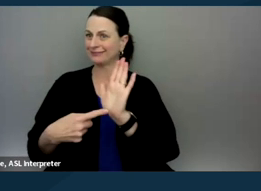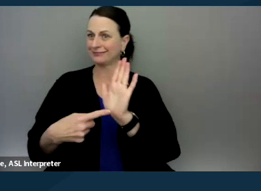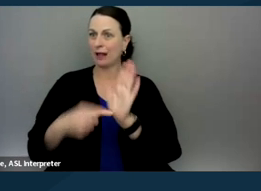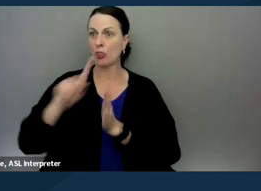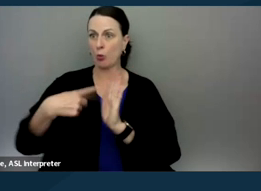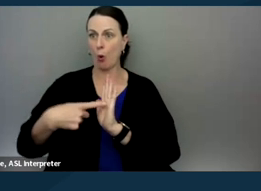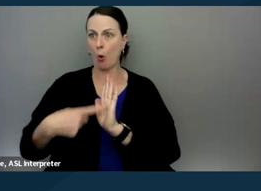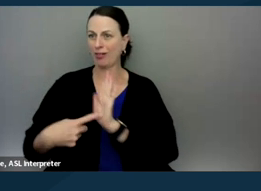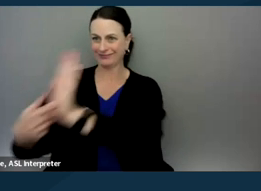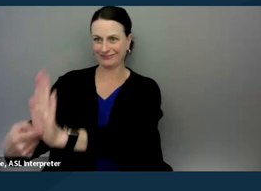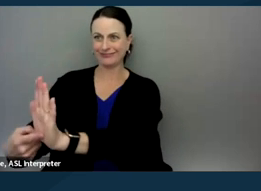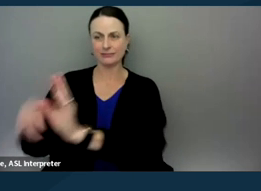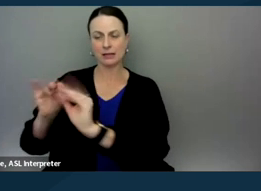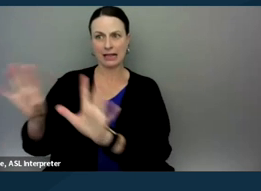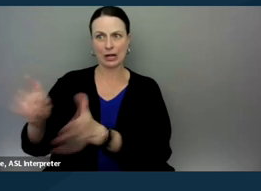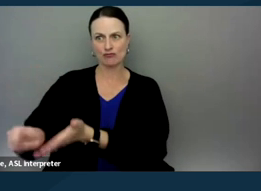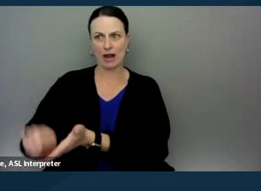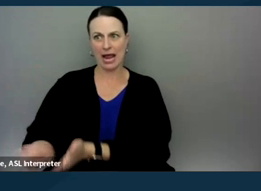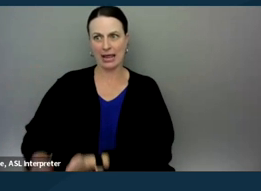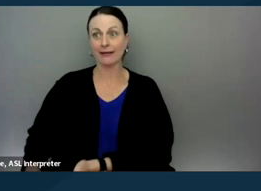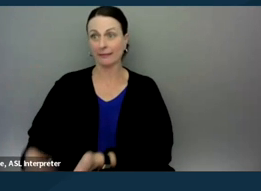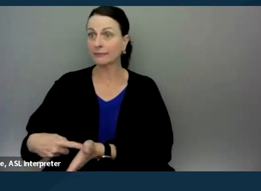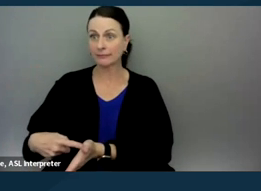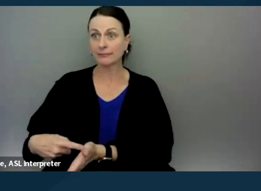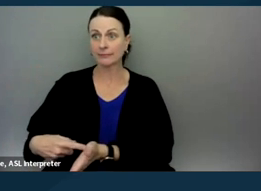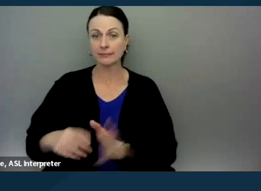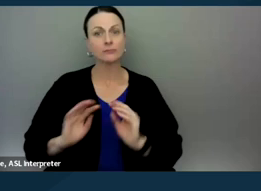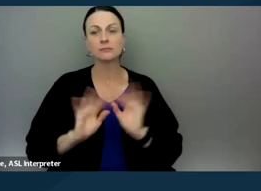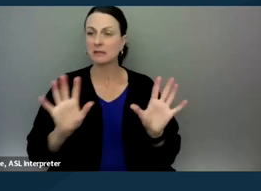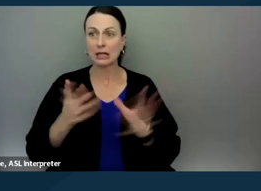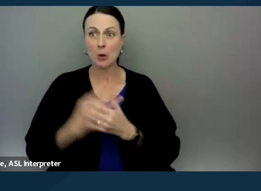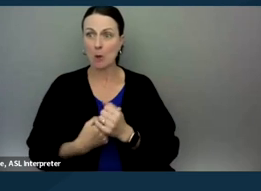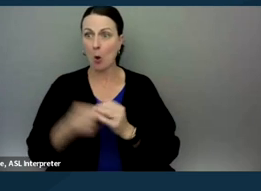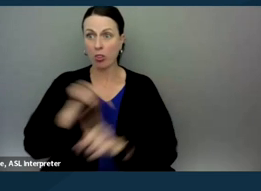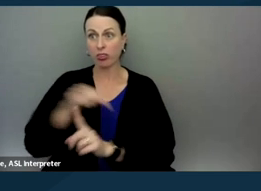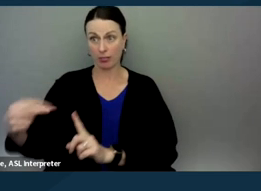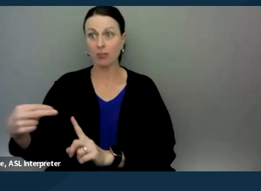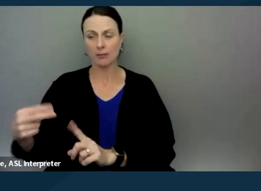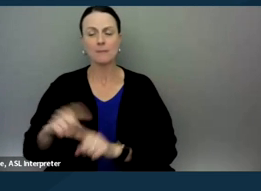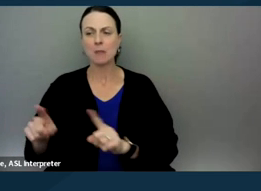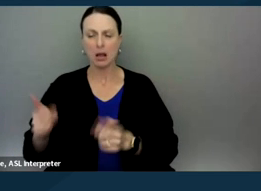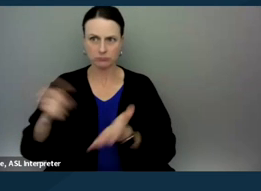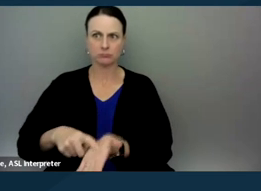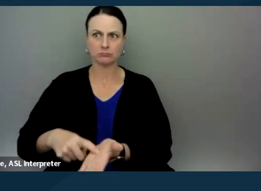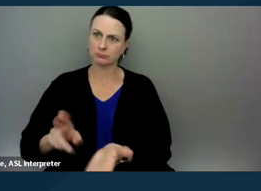making sure that not only is it clear to both sides, but that both sides have acknowledged it via writing.